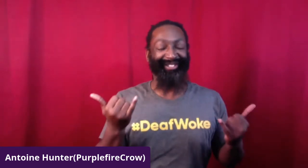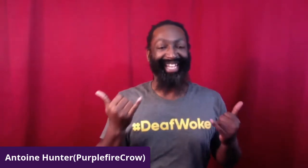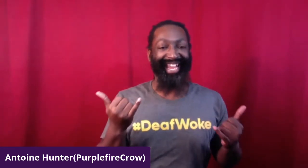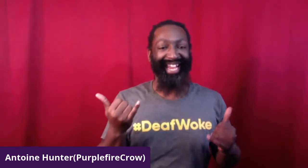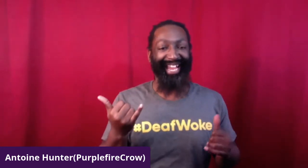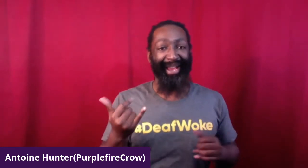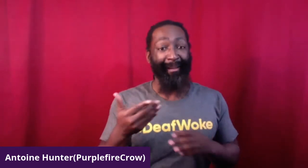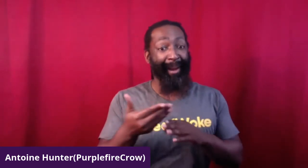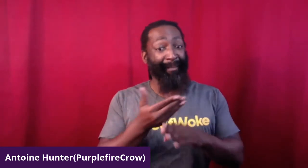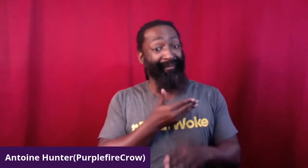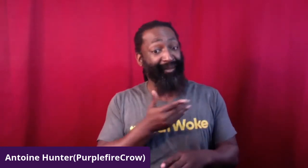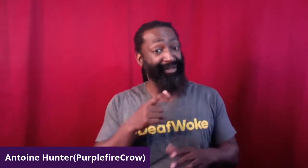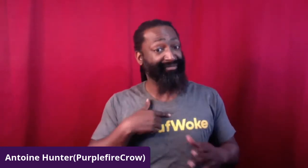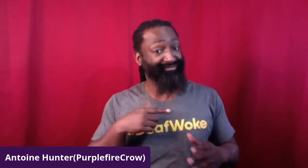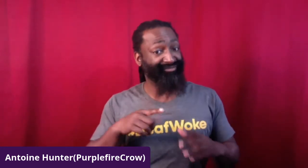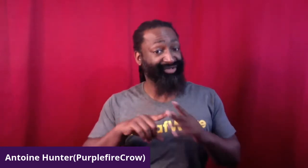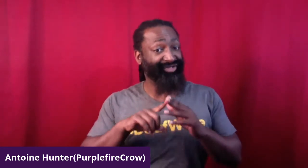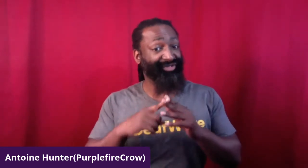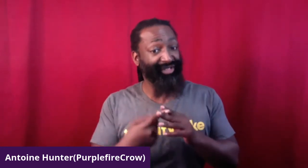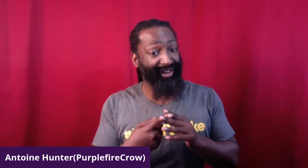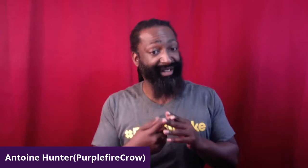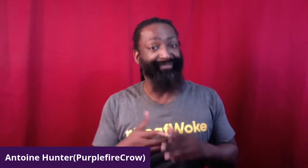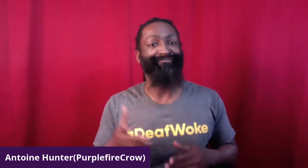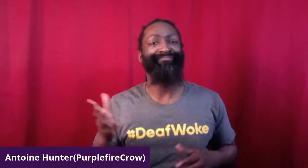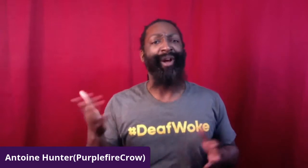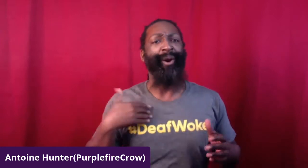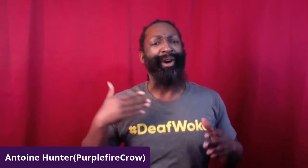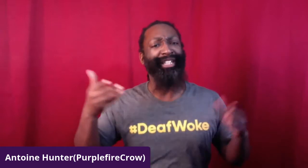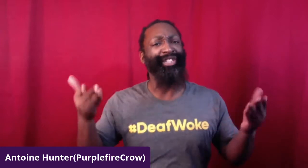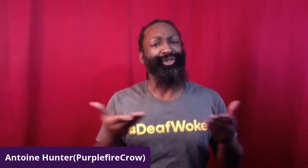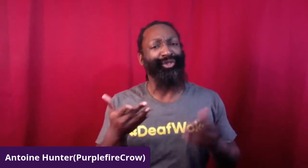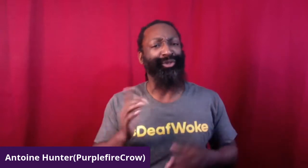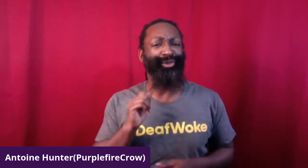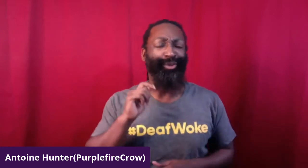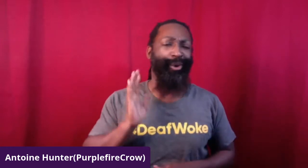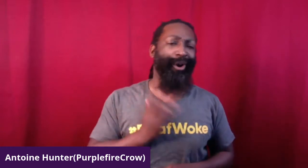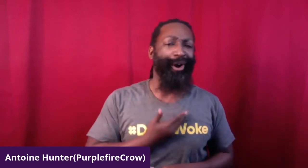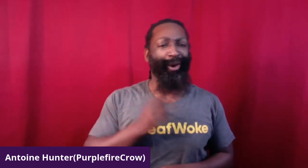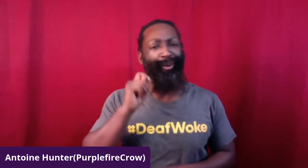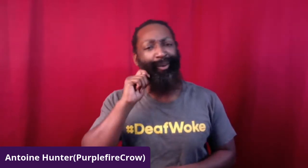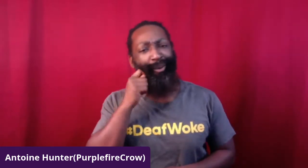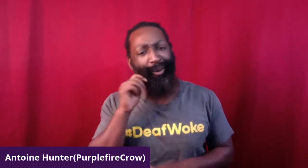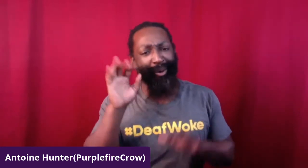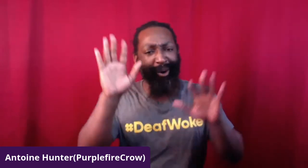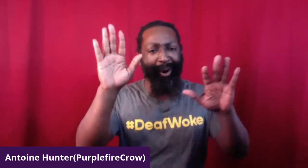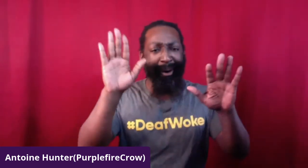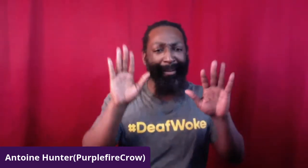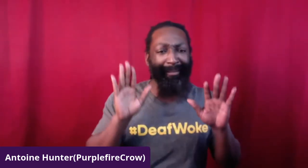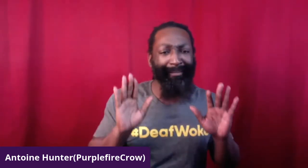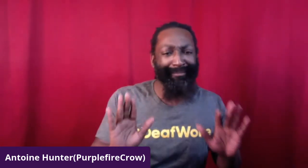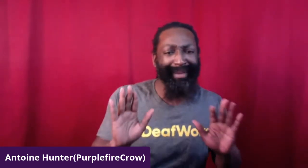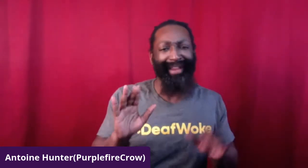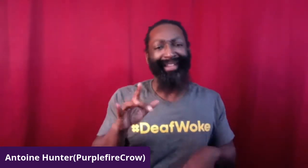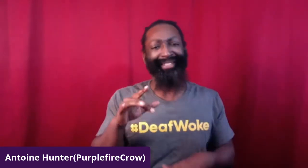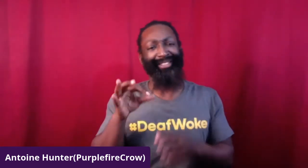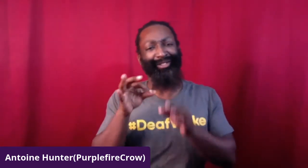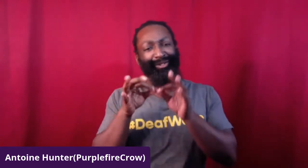We have an amazing guest here with us today, before we start, let me introduce